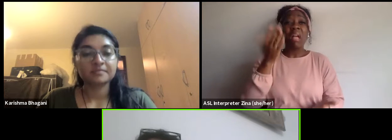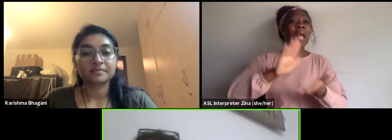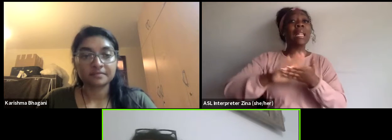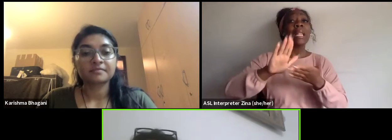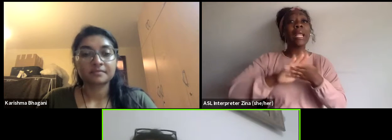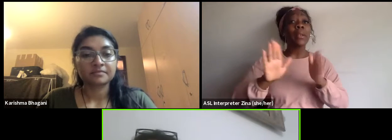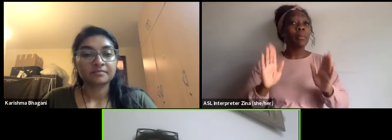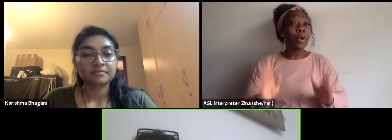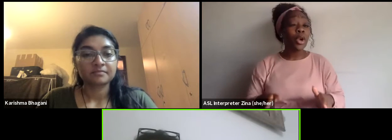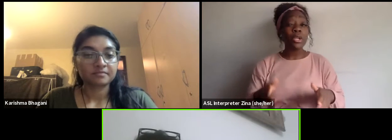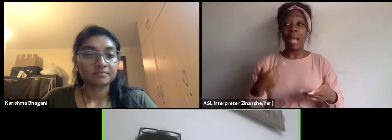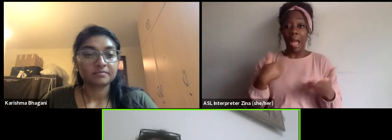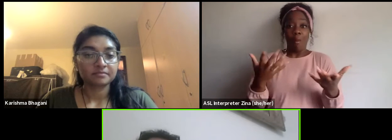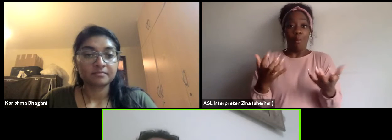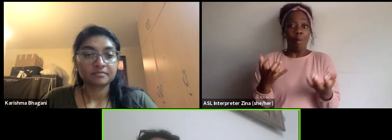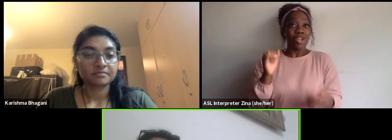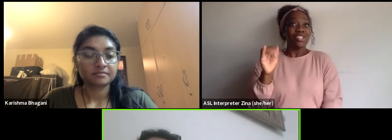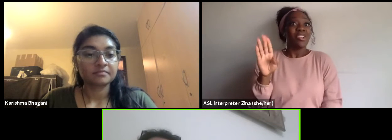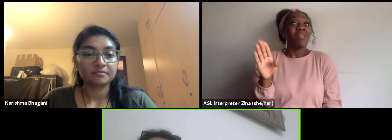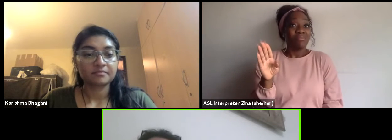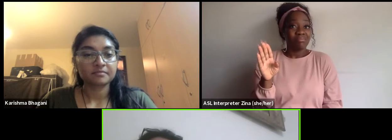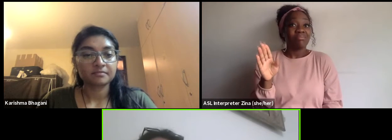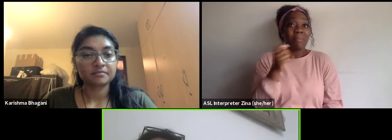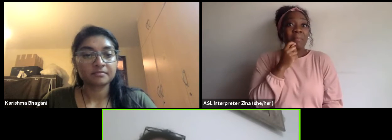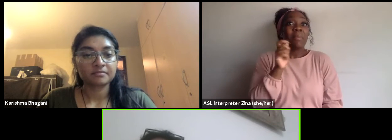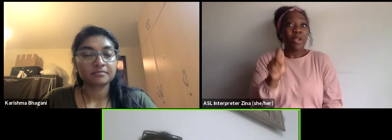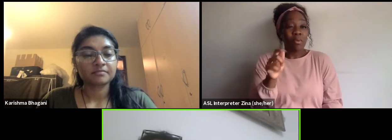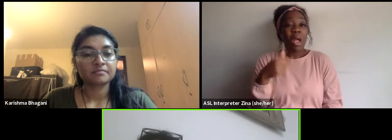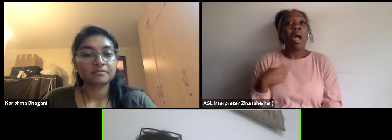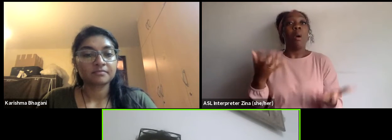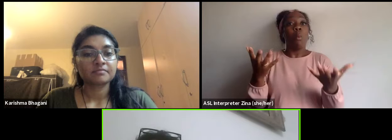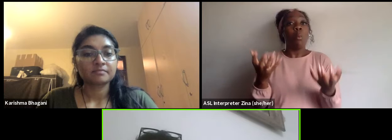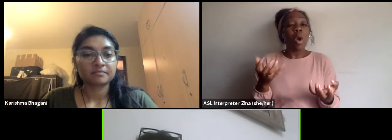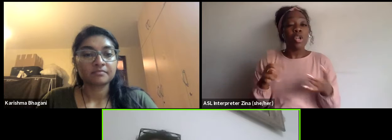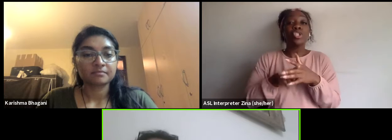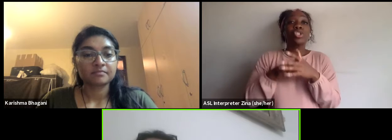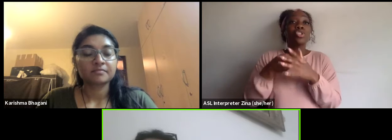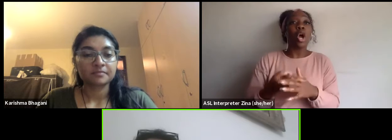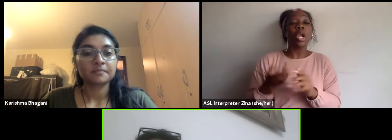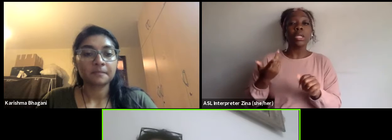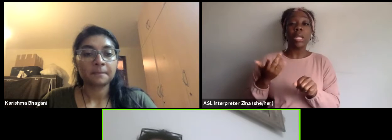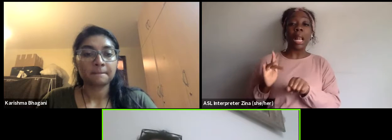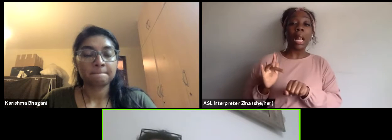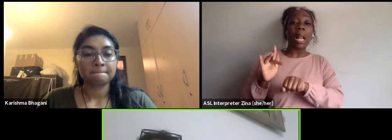it's a job like another, but I just want to put the foot in that institution and they will do a great job